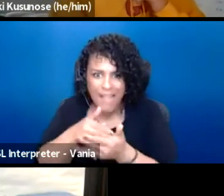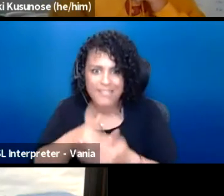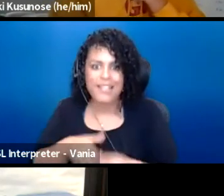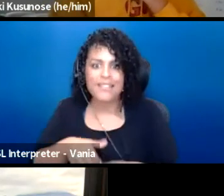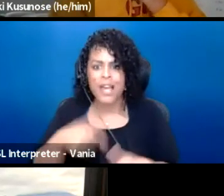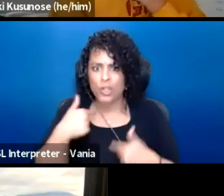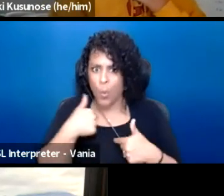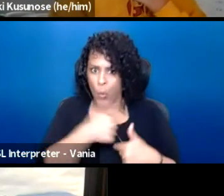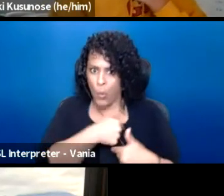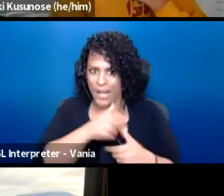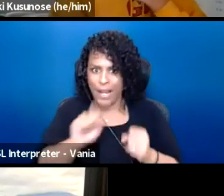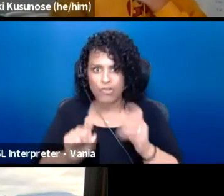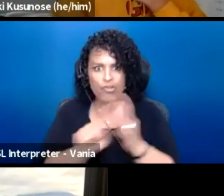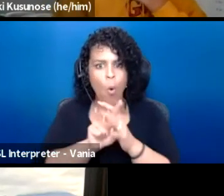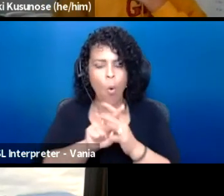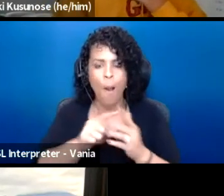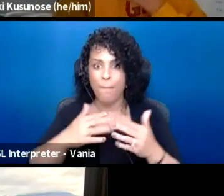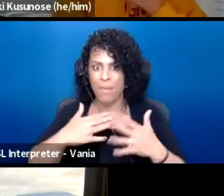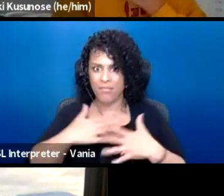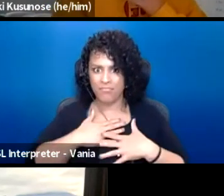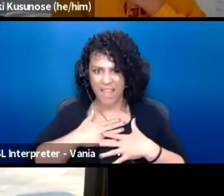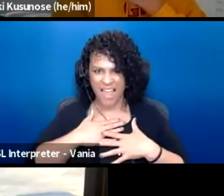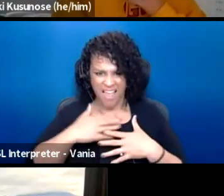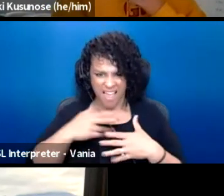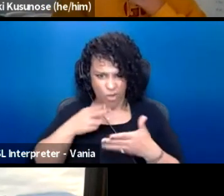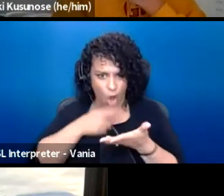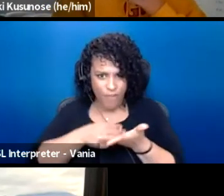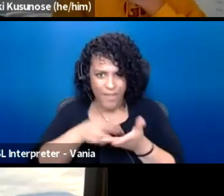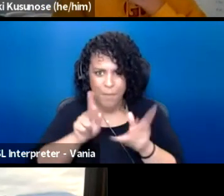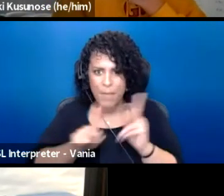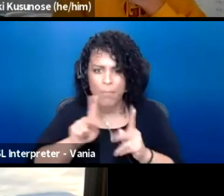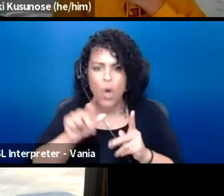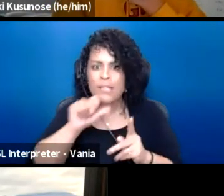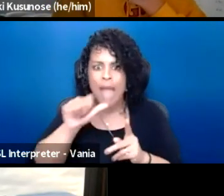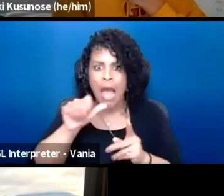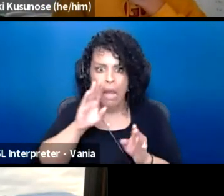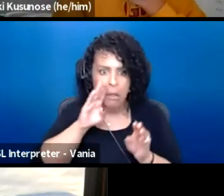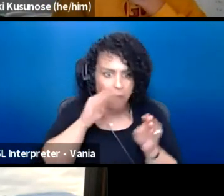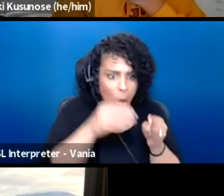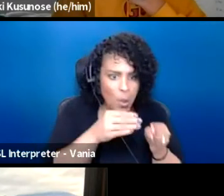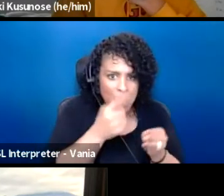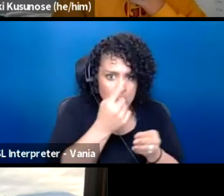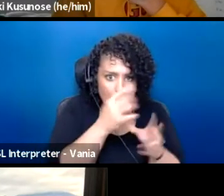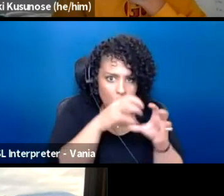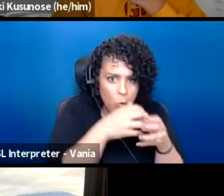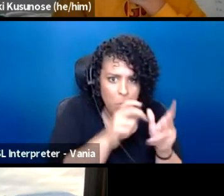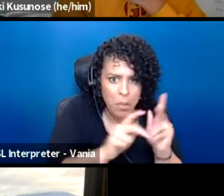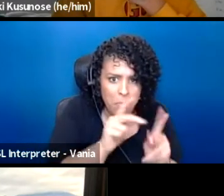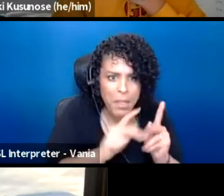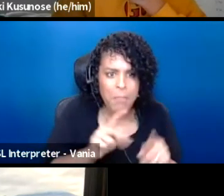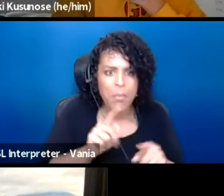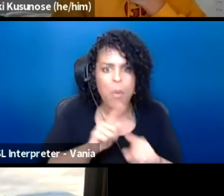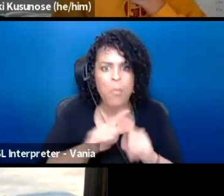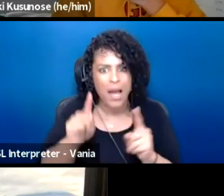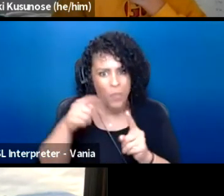where we're not privileging some over everybody, by centering those who have had as much access or resources